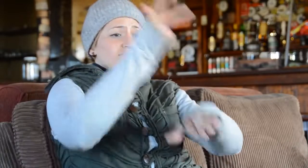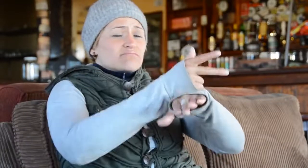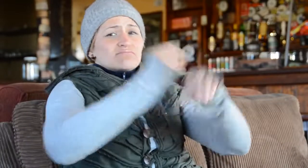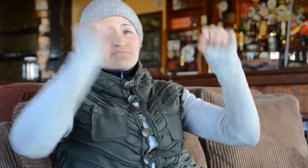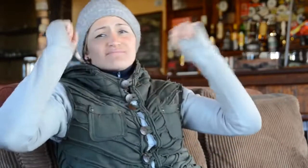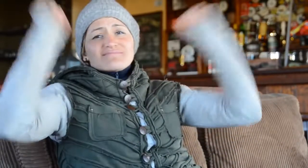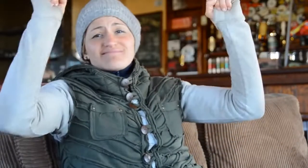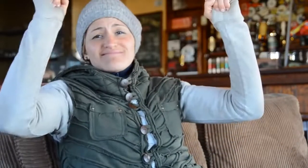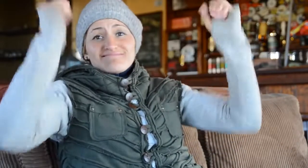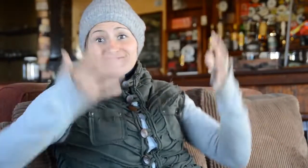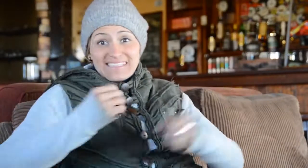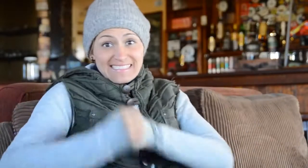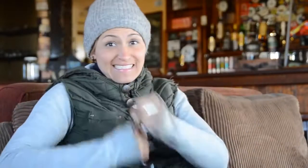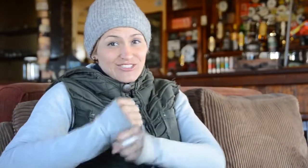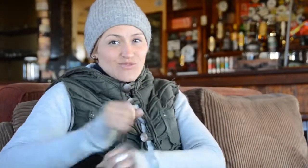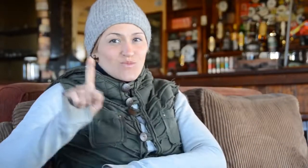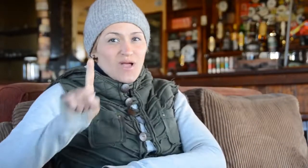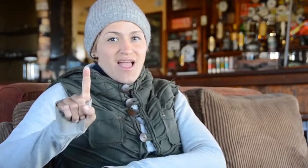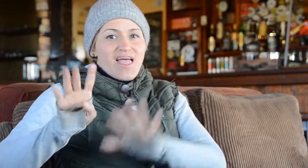and finally arrived at the top successfully.